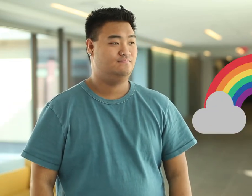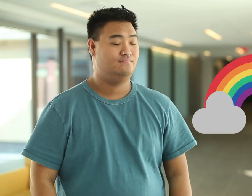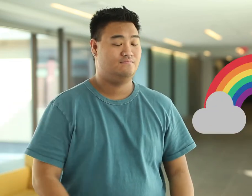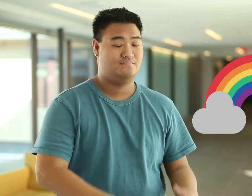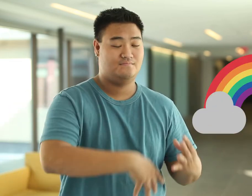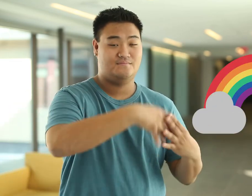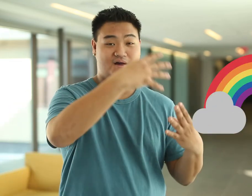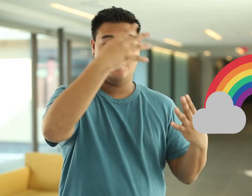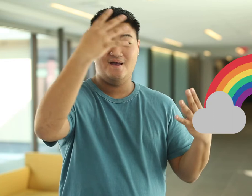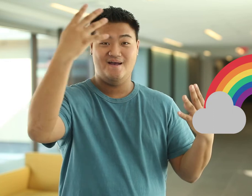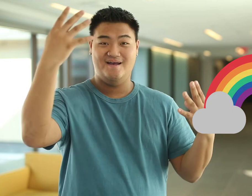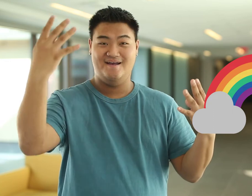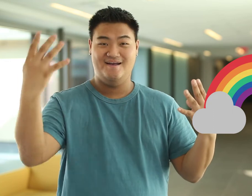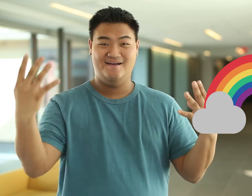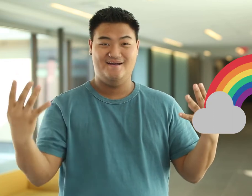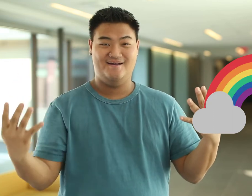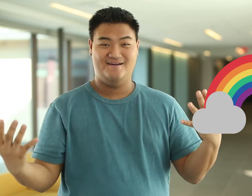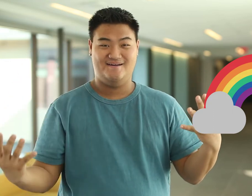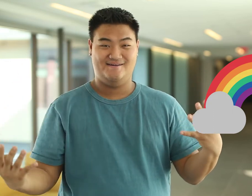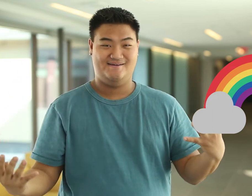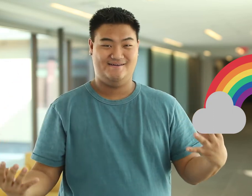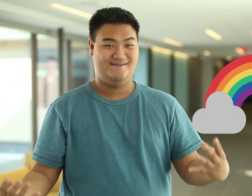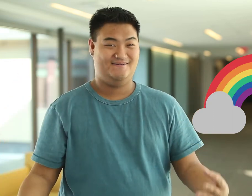Rainbow